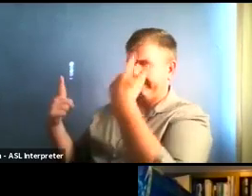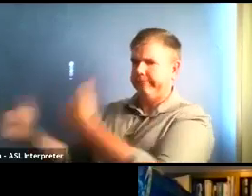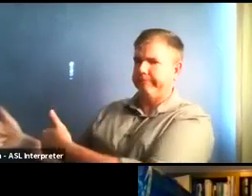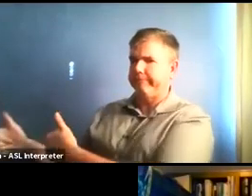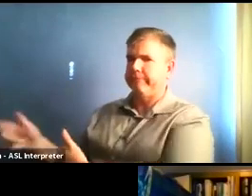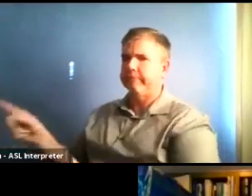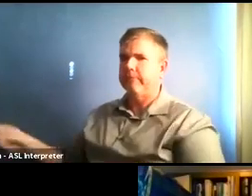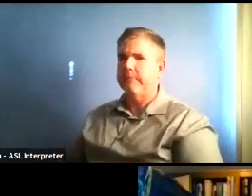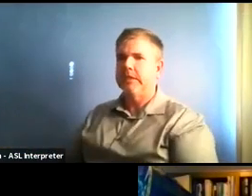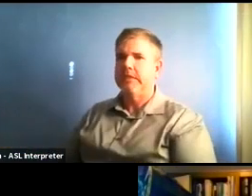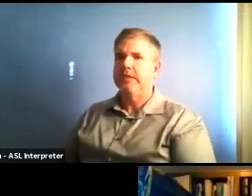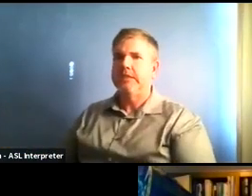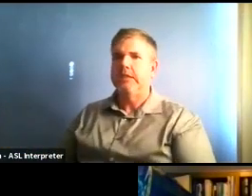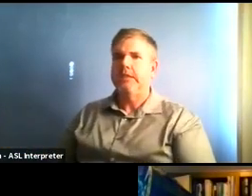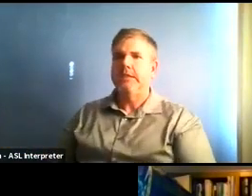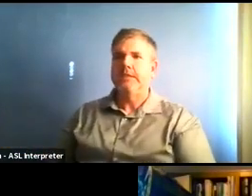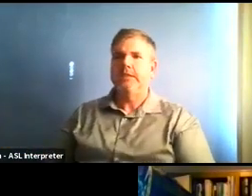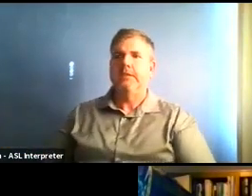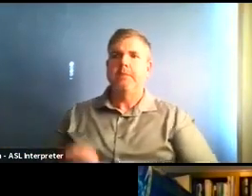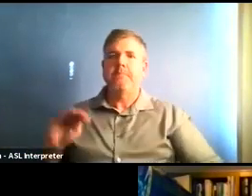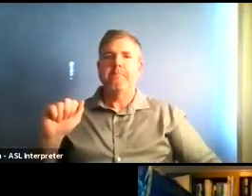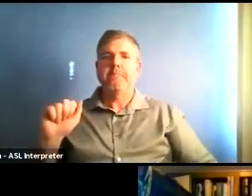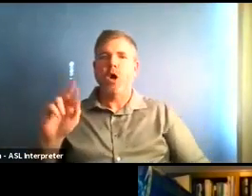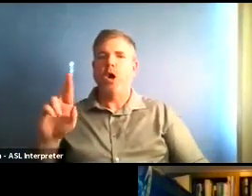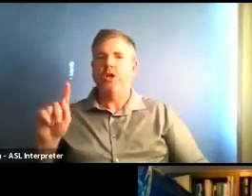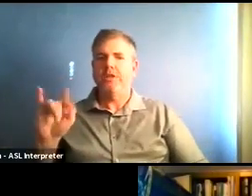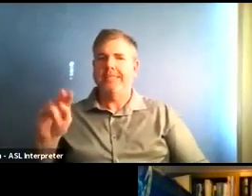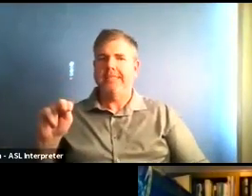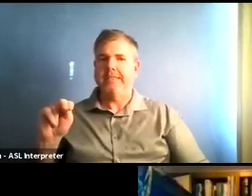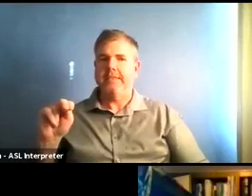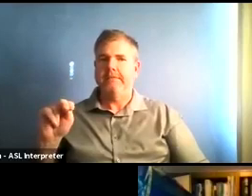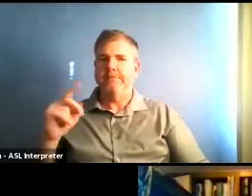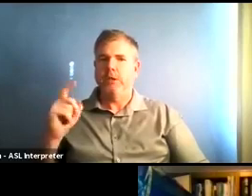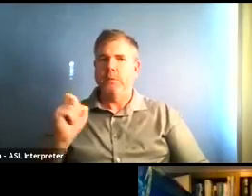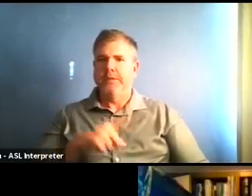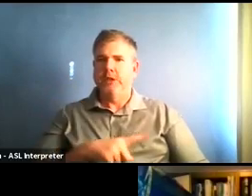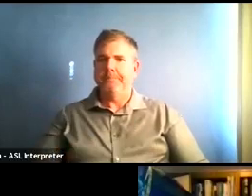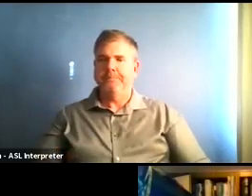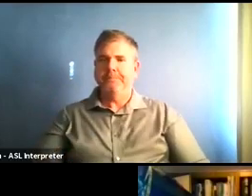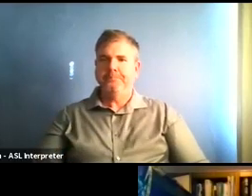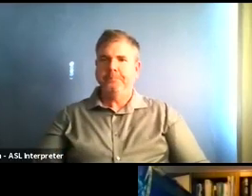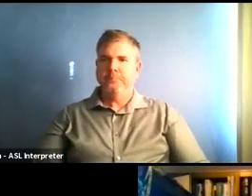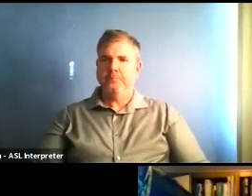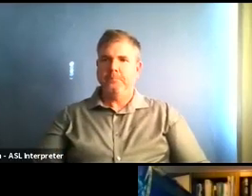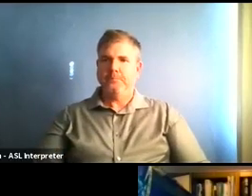other Bay Area counties, you had said that those that other counties south of us in